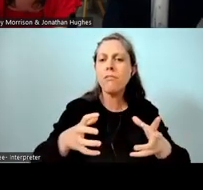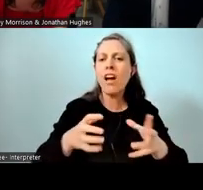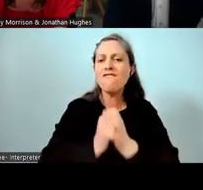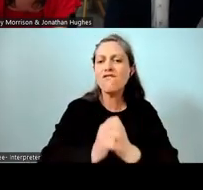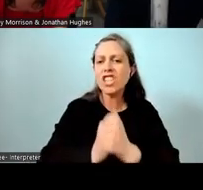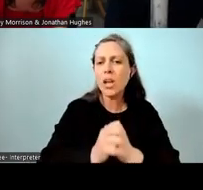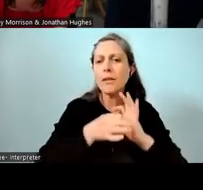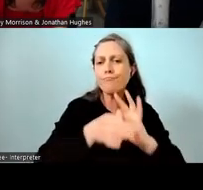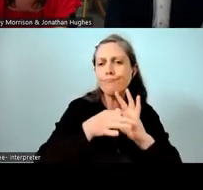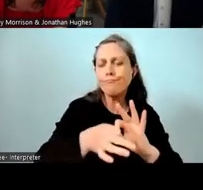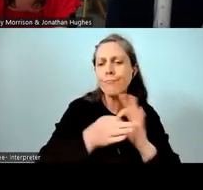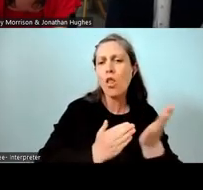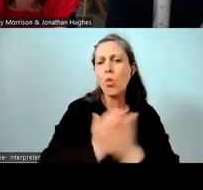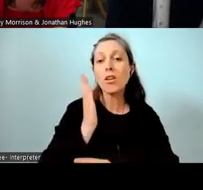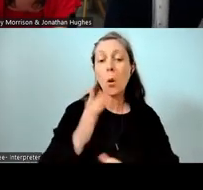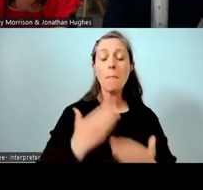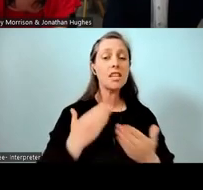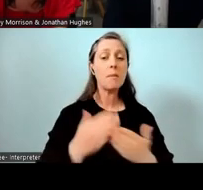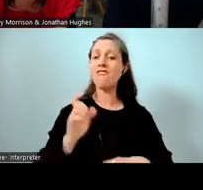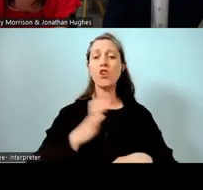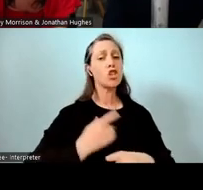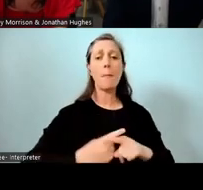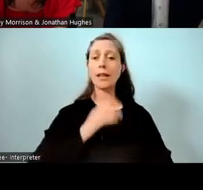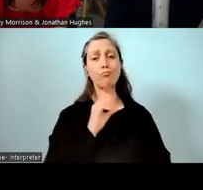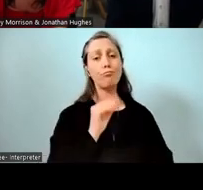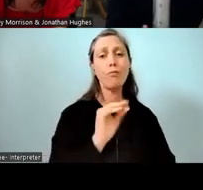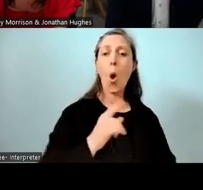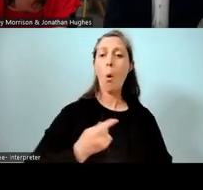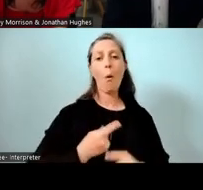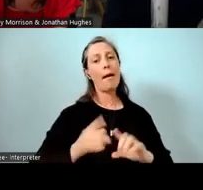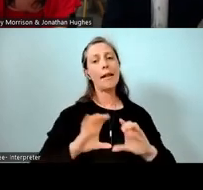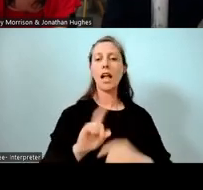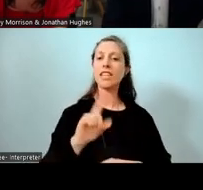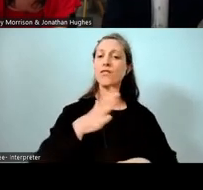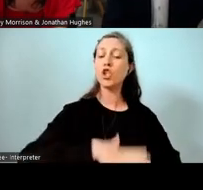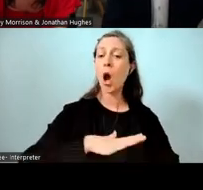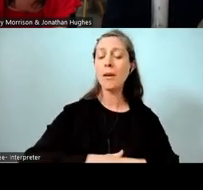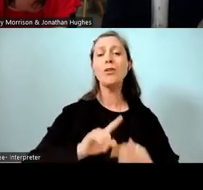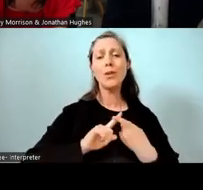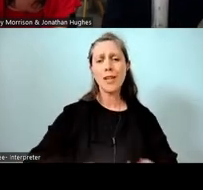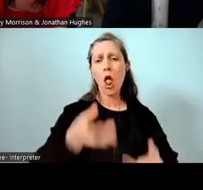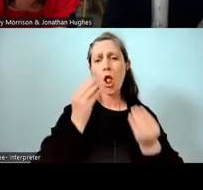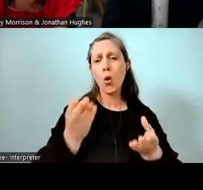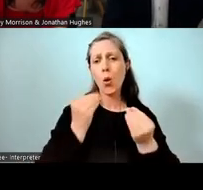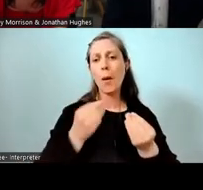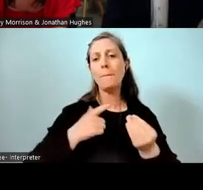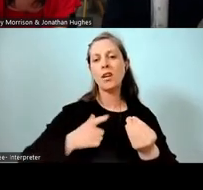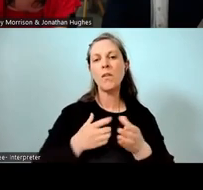Doesn't matter if you're just picking up English for the first time, or in English class for the first time. You can still learn through a differentiated approach as well.